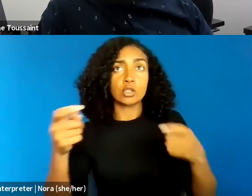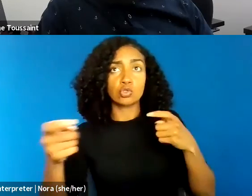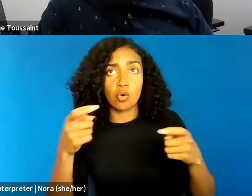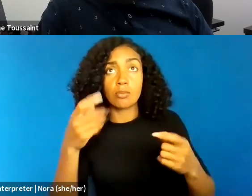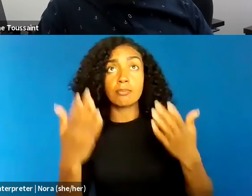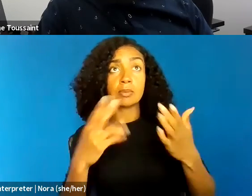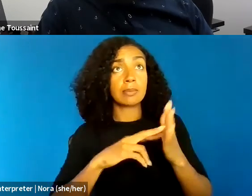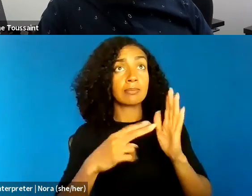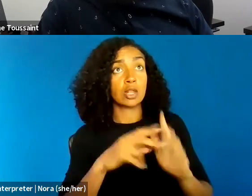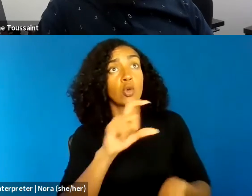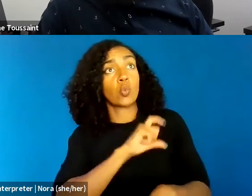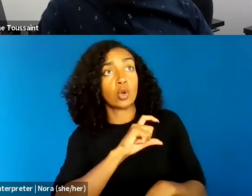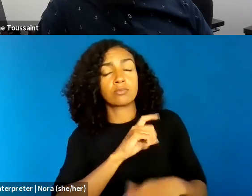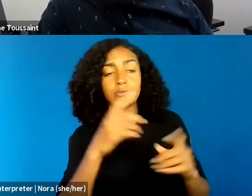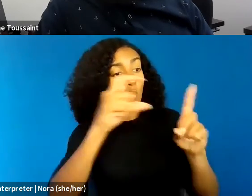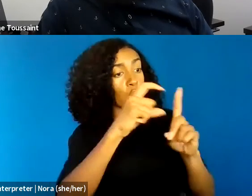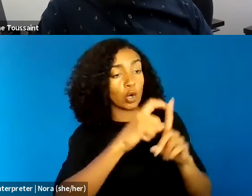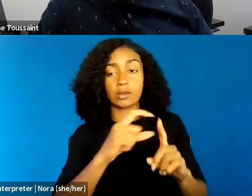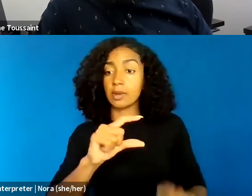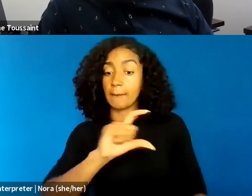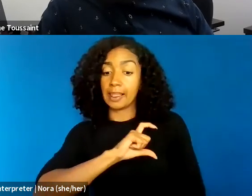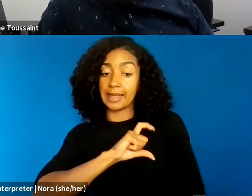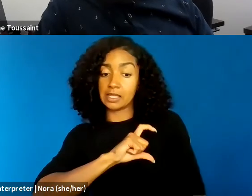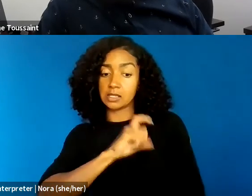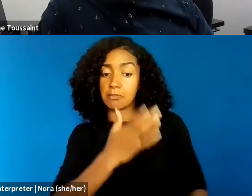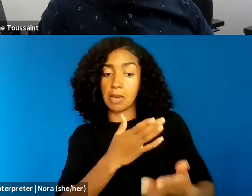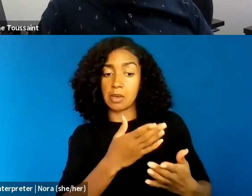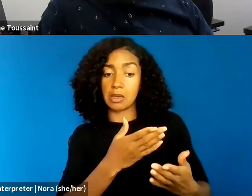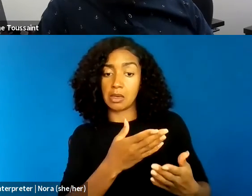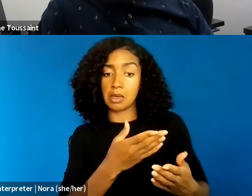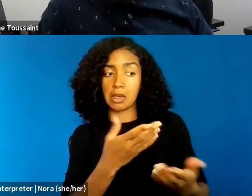given that the police owe their sort of existence,